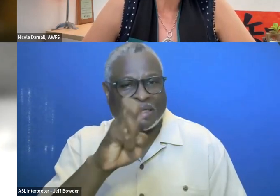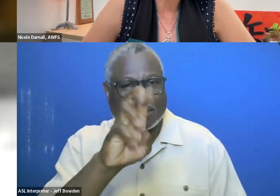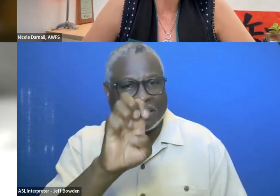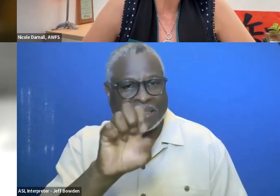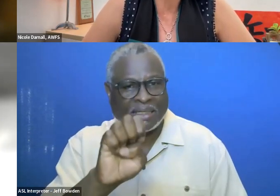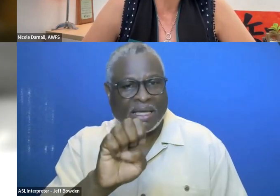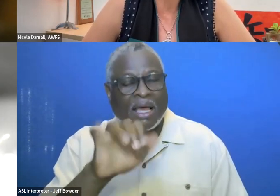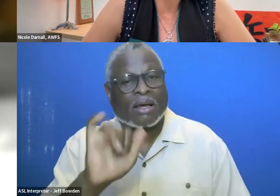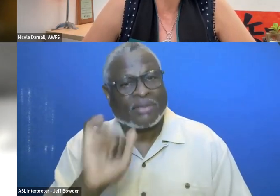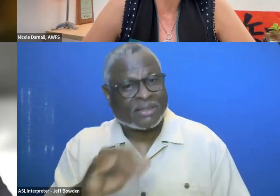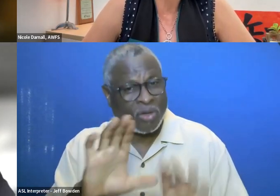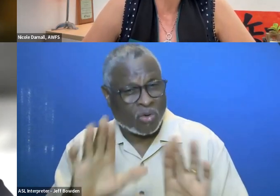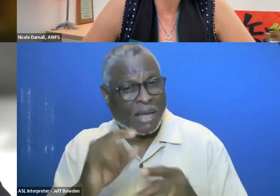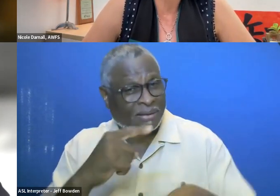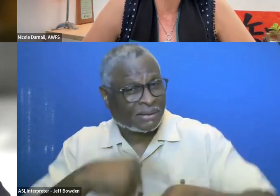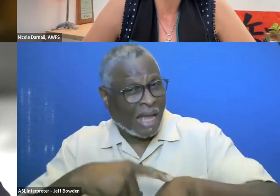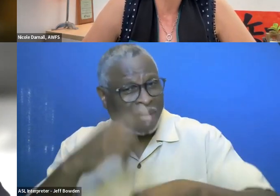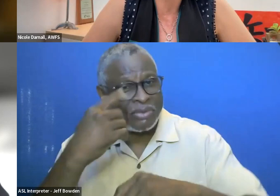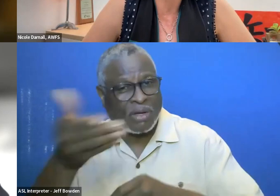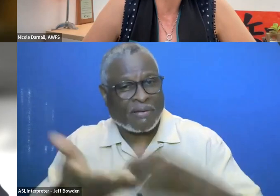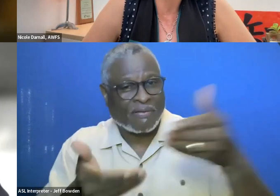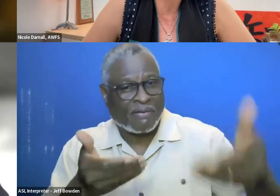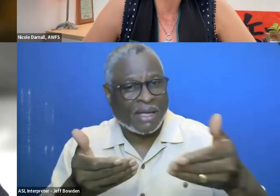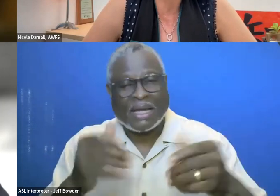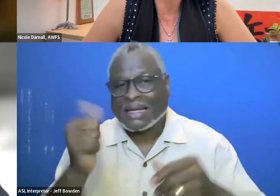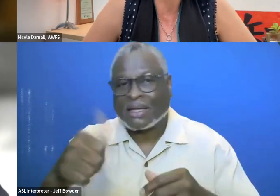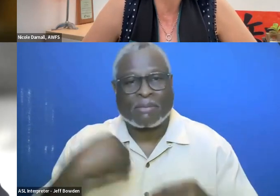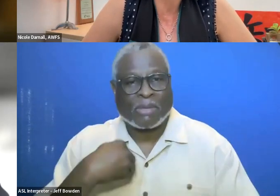So yes, this is a great moment to invite any members of the public,